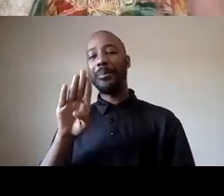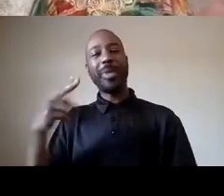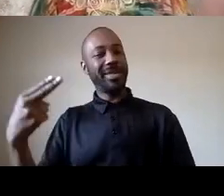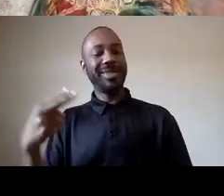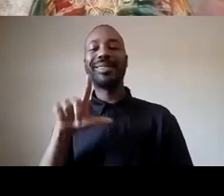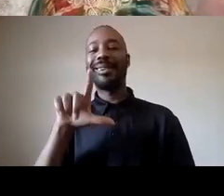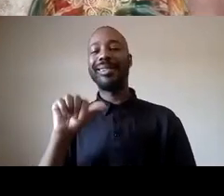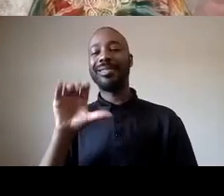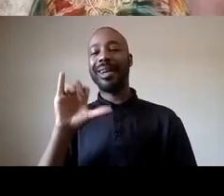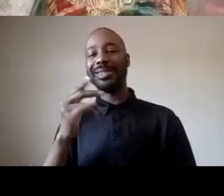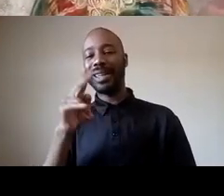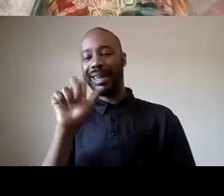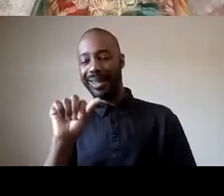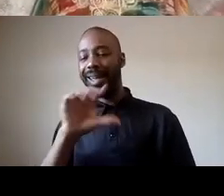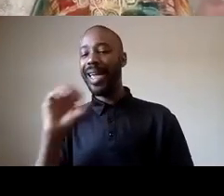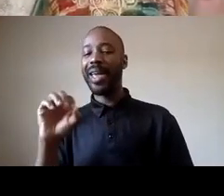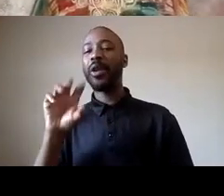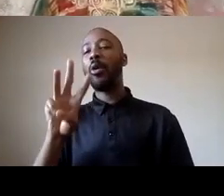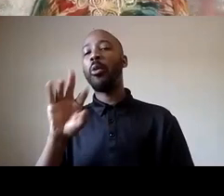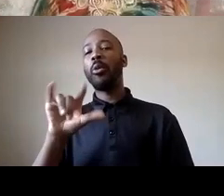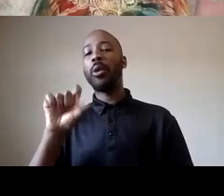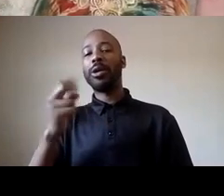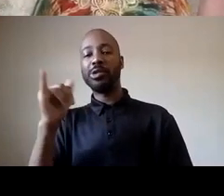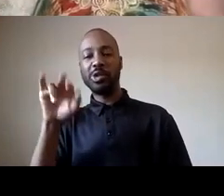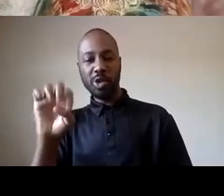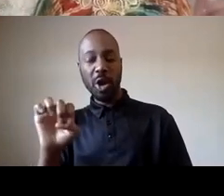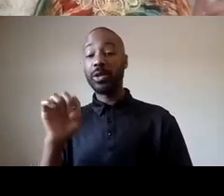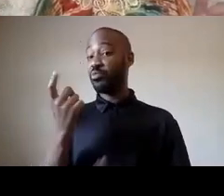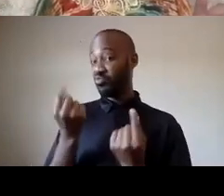down wilshire to rodeo and took over that rich people's mall